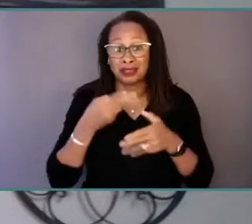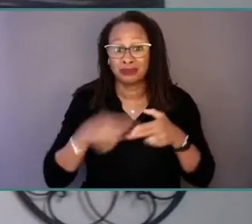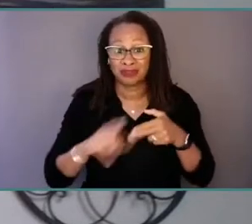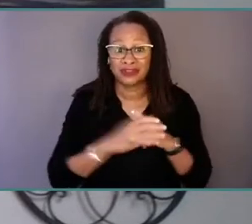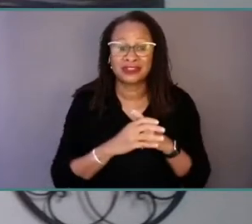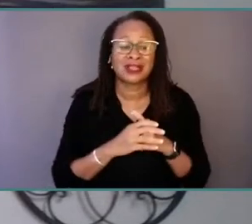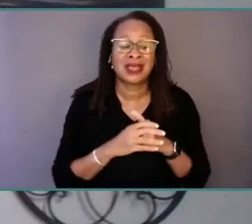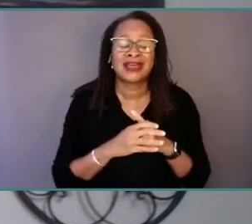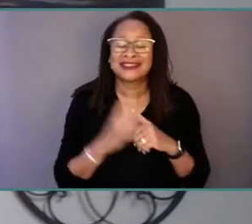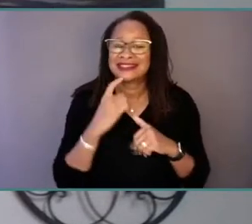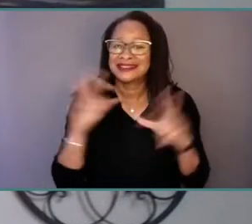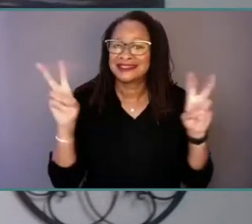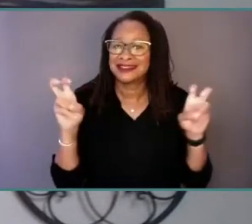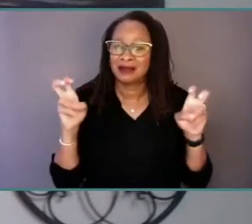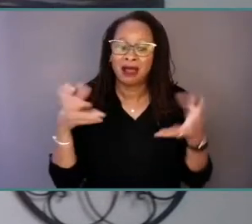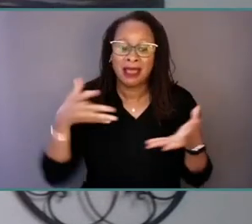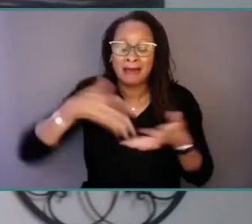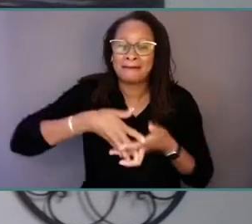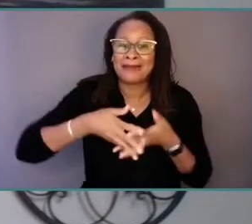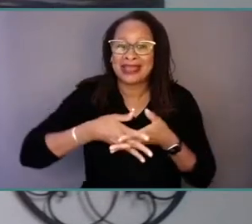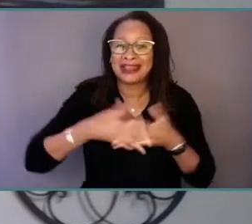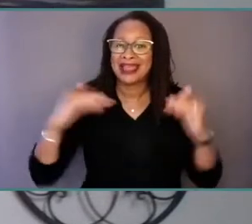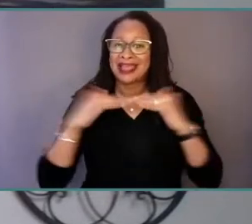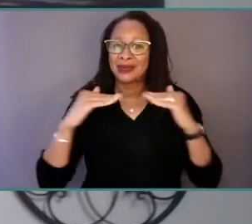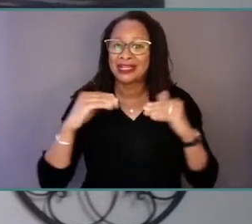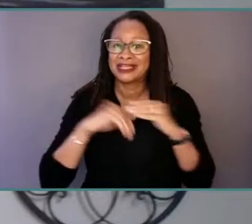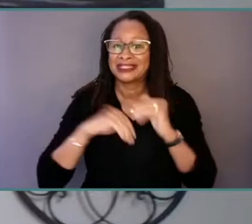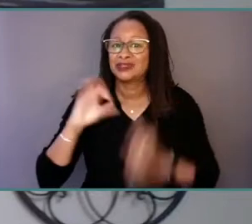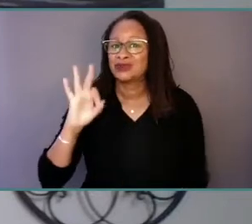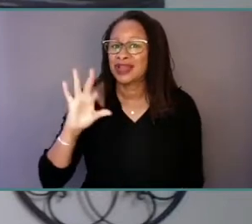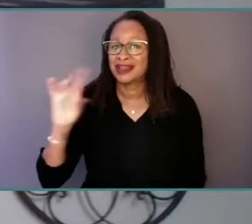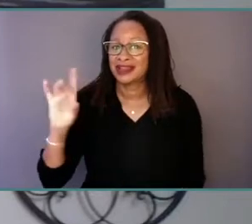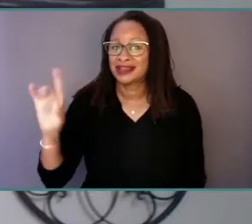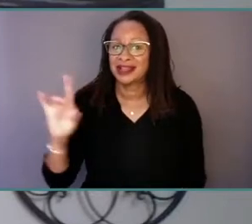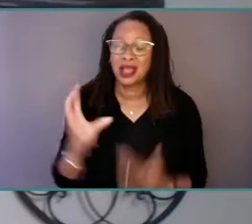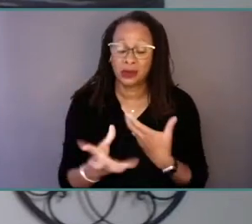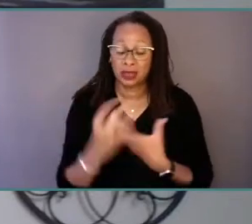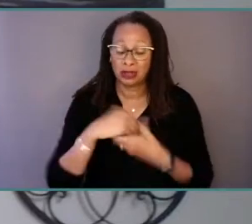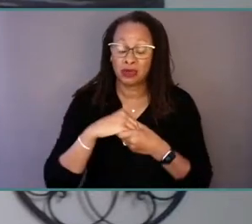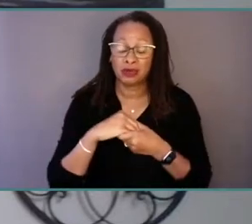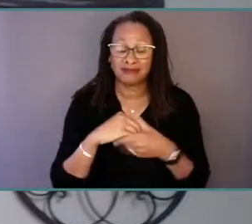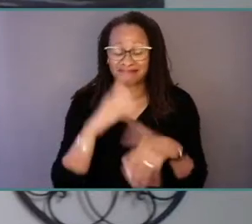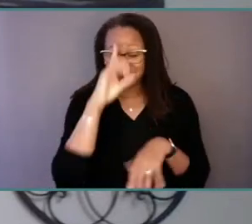Our team of scholars conducted a comprehensive literature review which informed the development of an IRB-approved survey